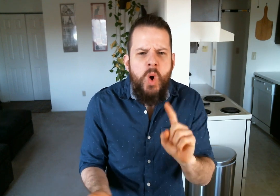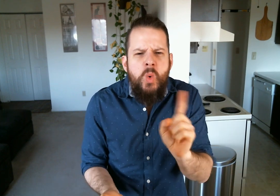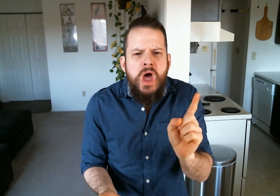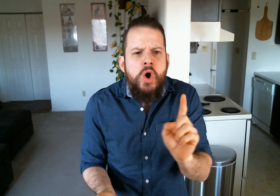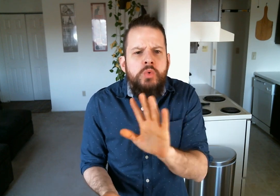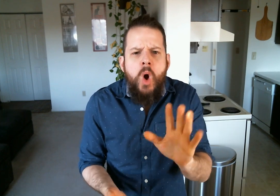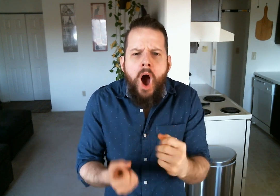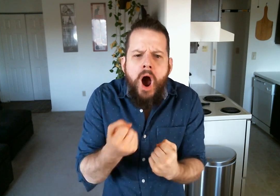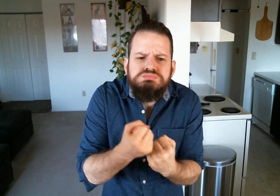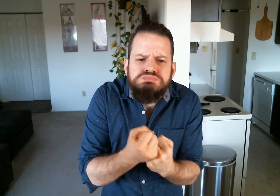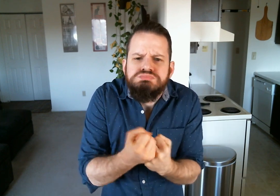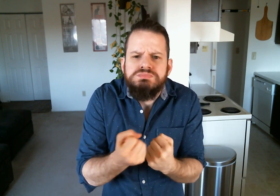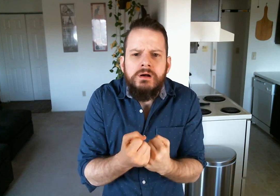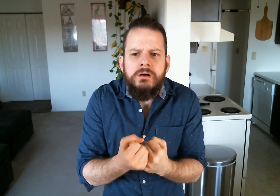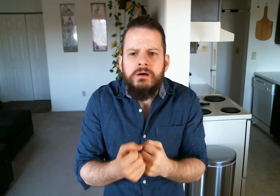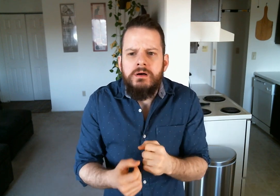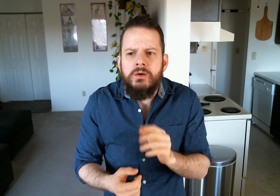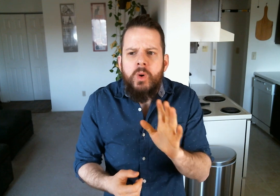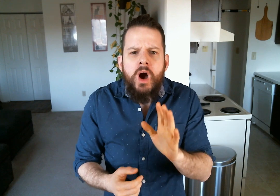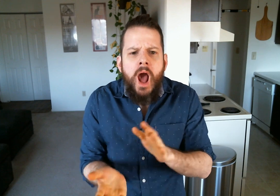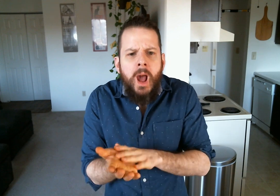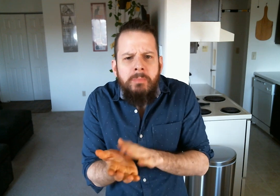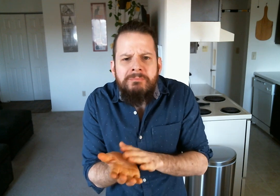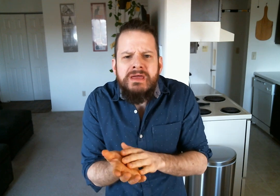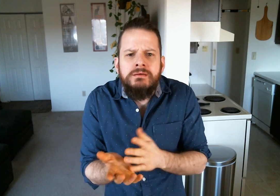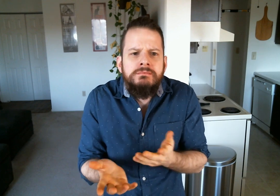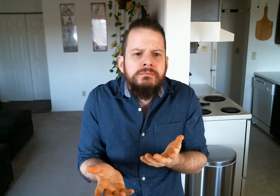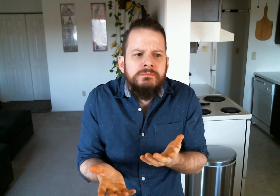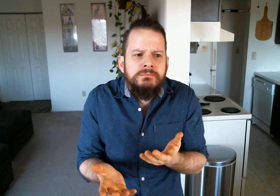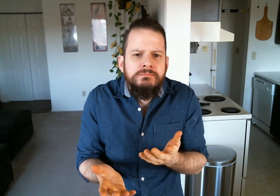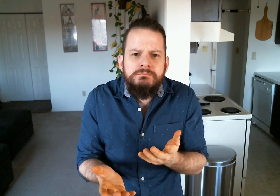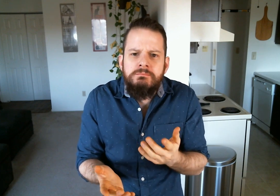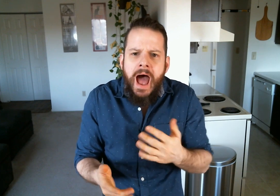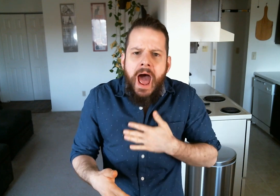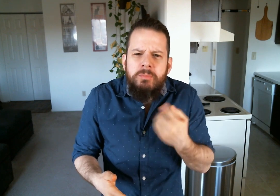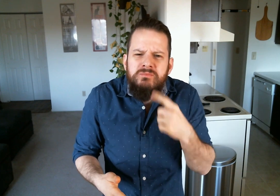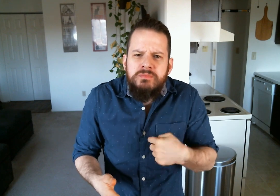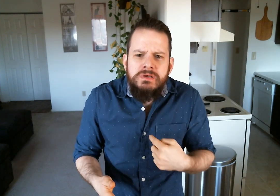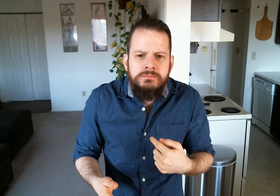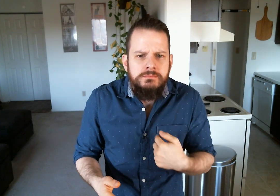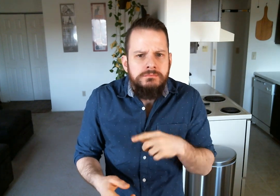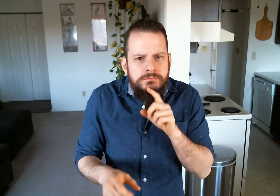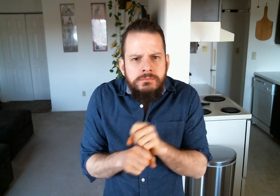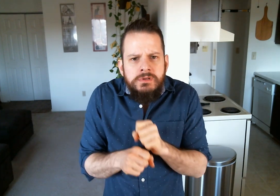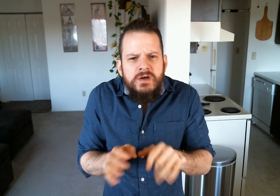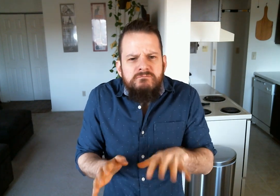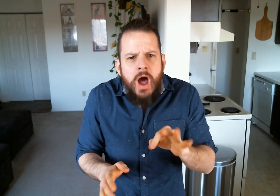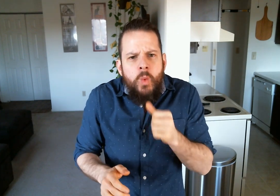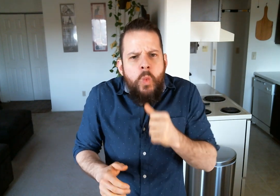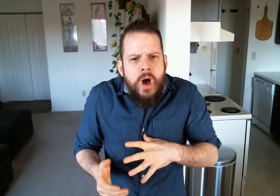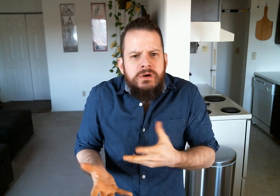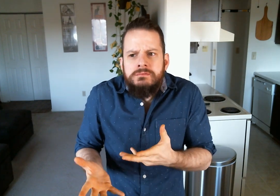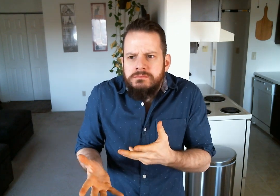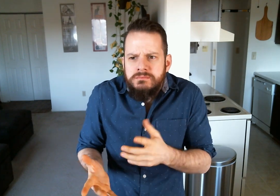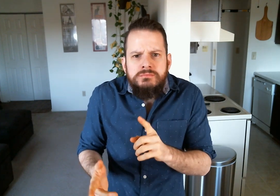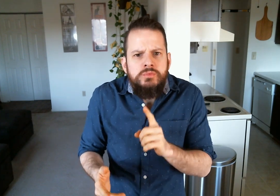Where are your advocacy, compliment, or happiness that I actually found a woman?